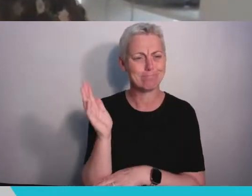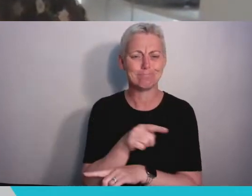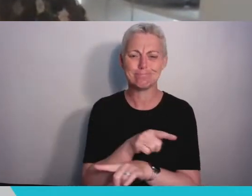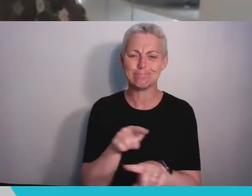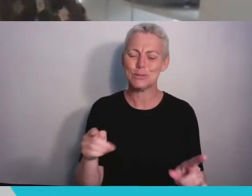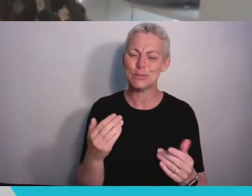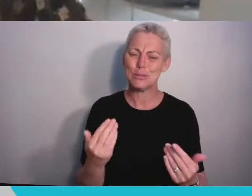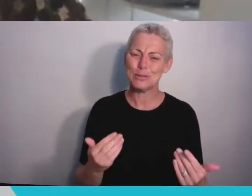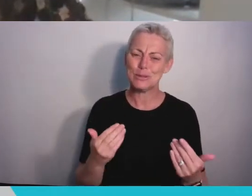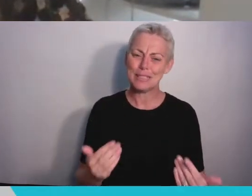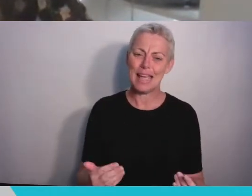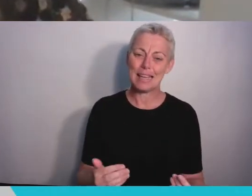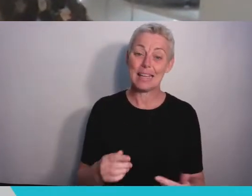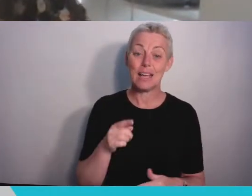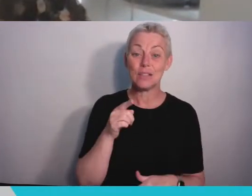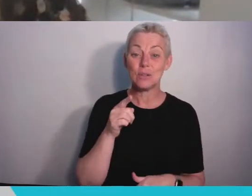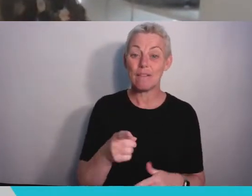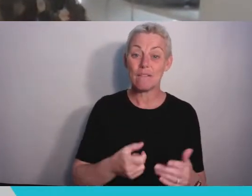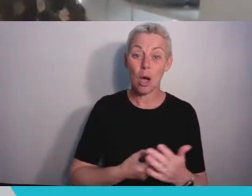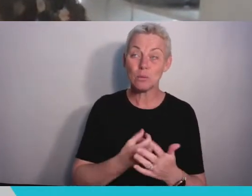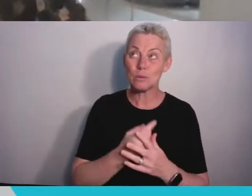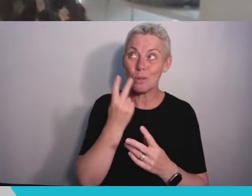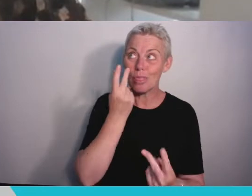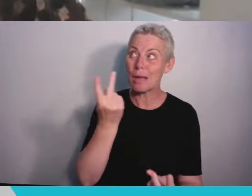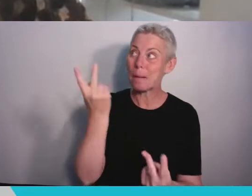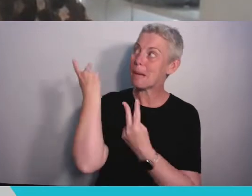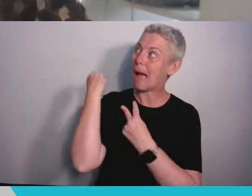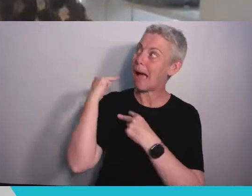on your time at Bristol and celebrate having finished your studies.